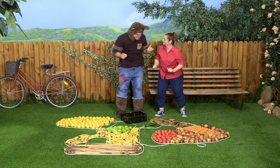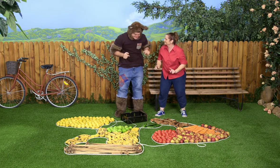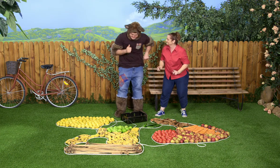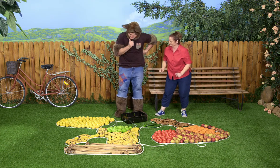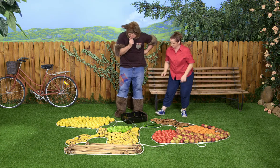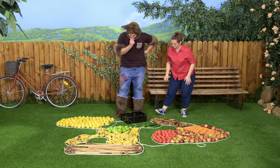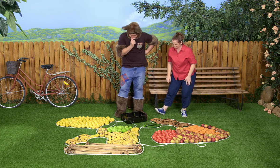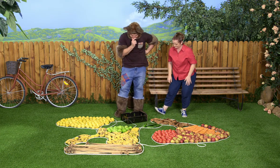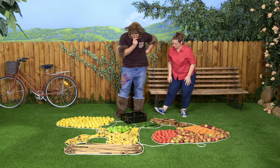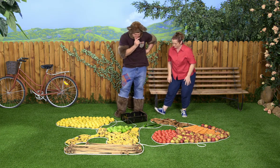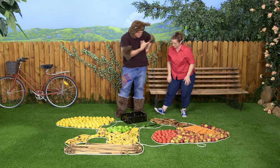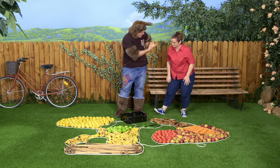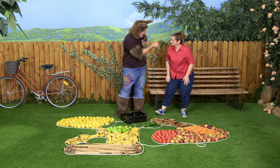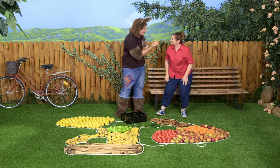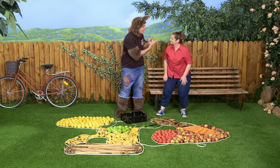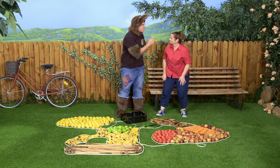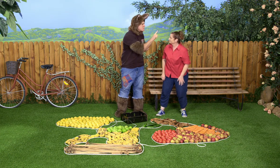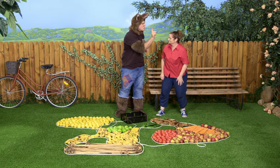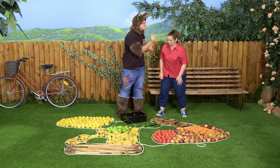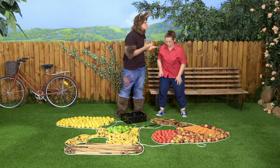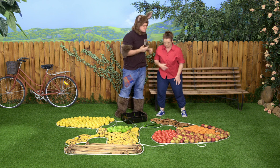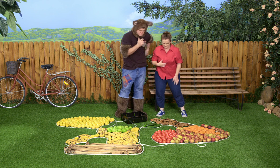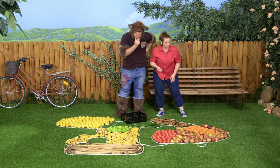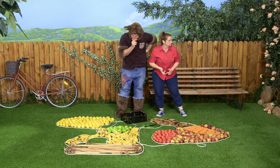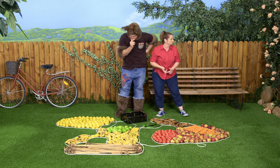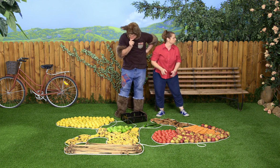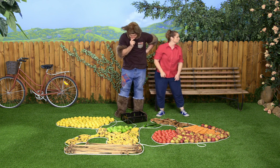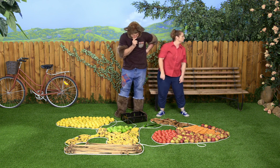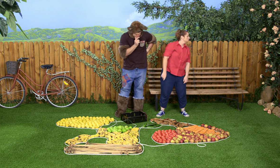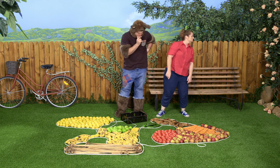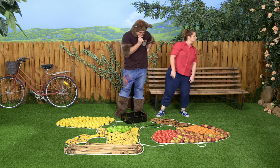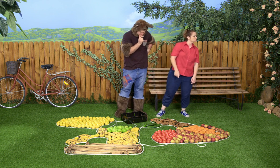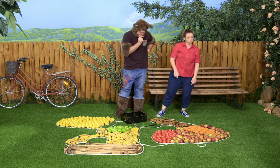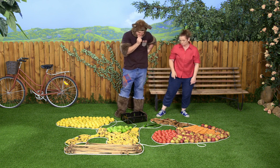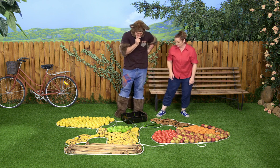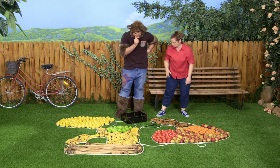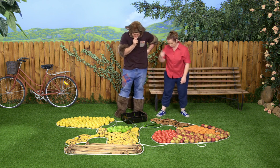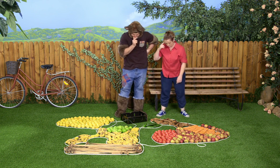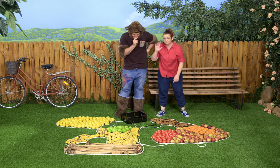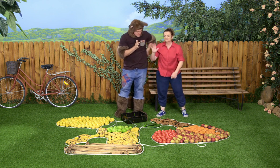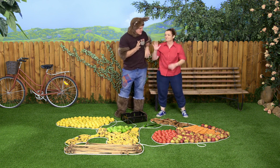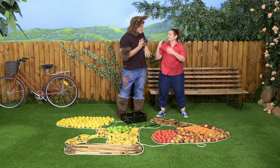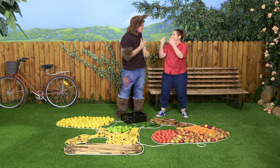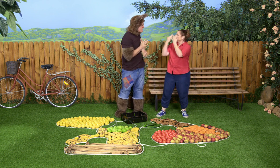What's next? Hmm. What else do you have in there? Uh...I've got some onions.